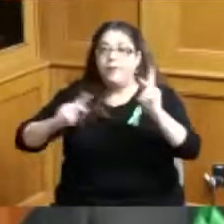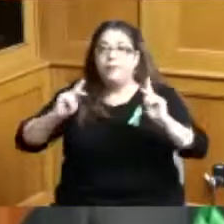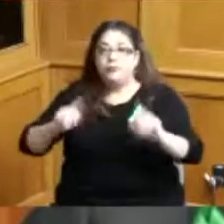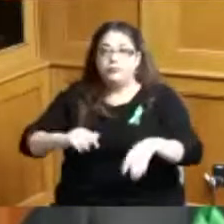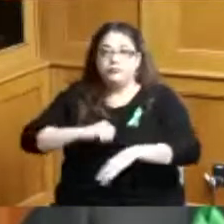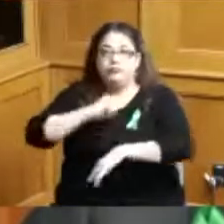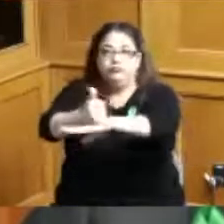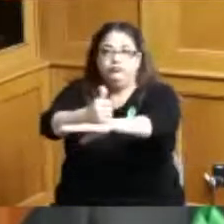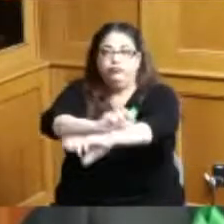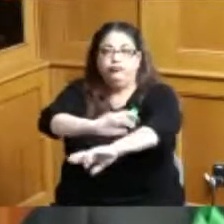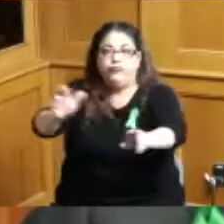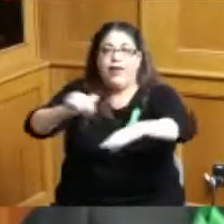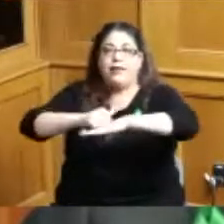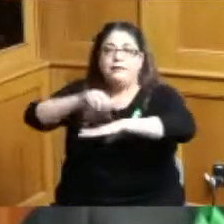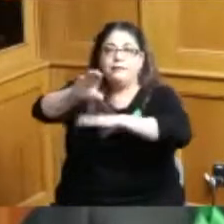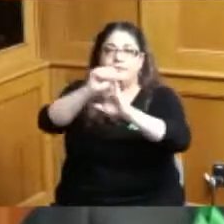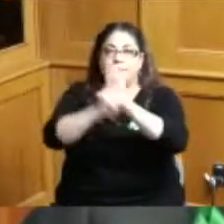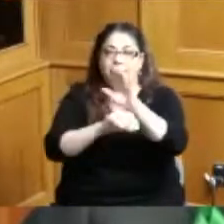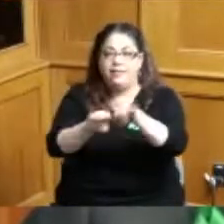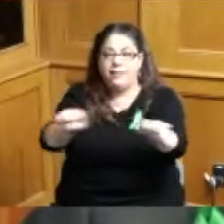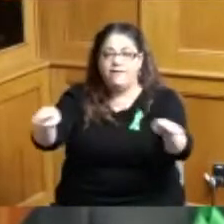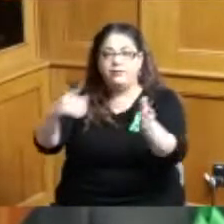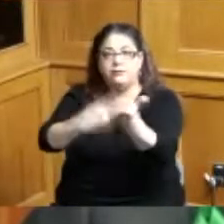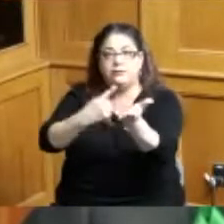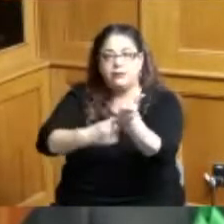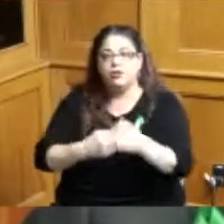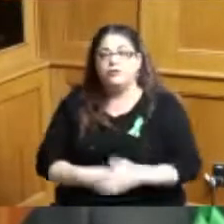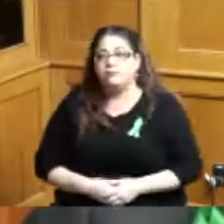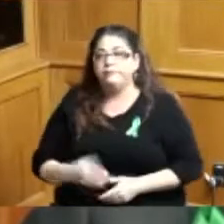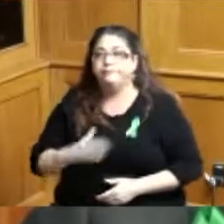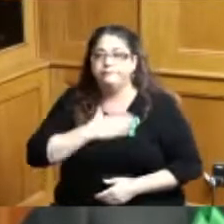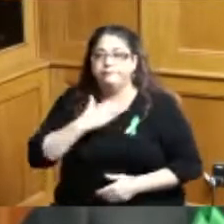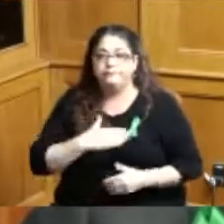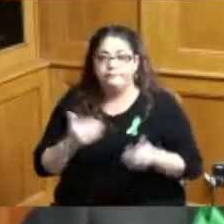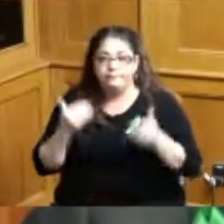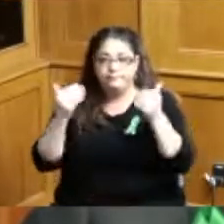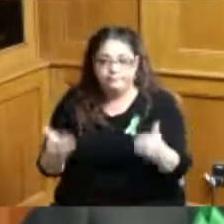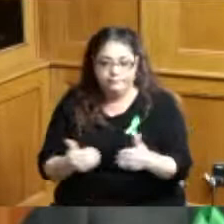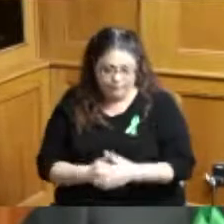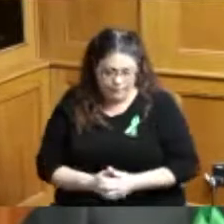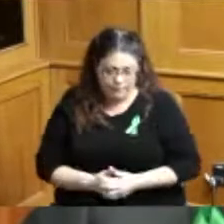glad to see this in front of us I'm glad we're moving forward we have reached out to all 49